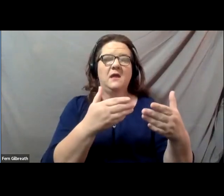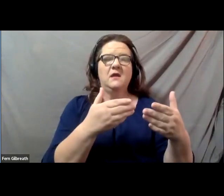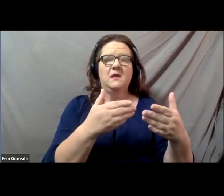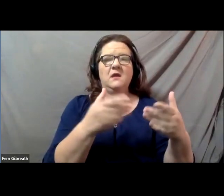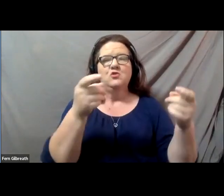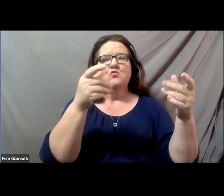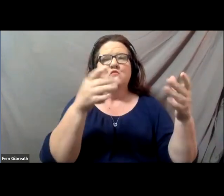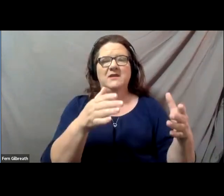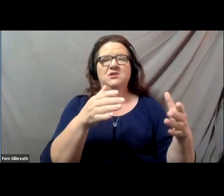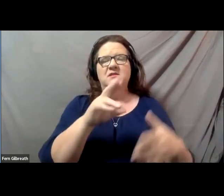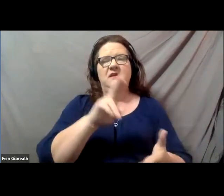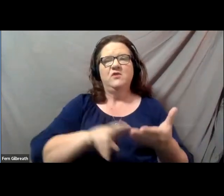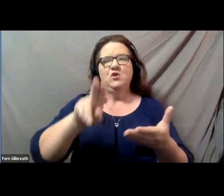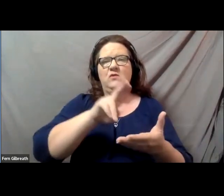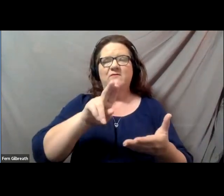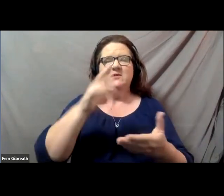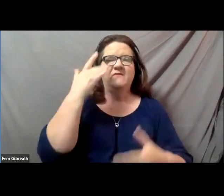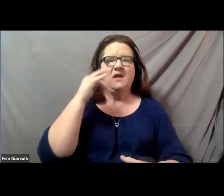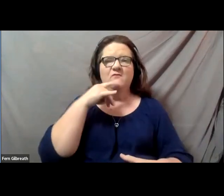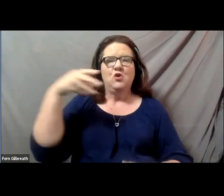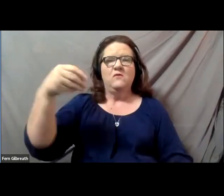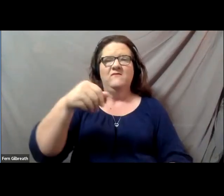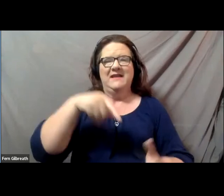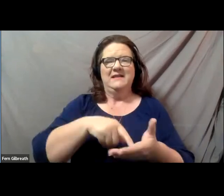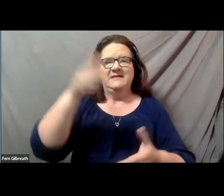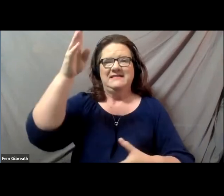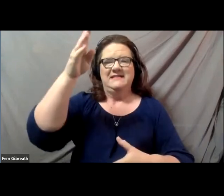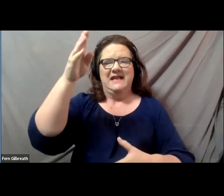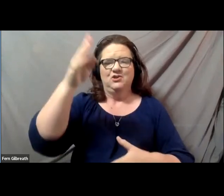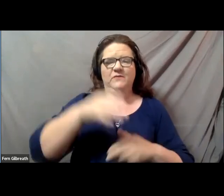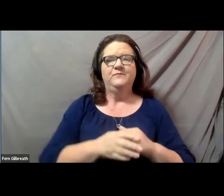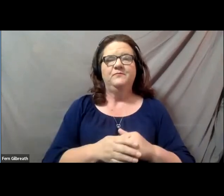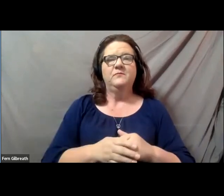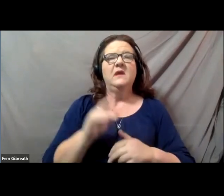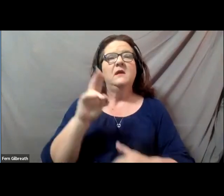who funded this Regents' Lectureship. The UCLA Strategic Communications Team,